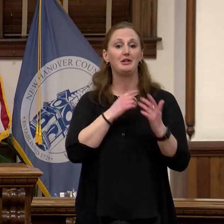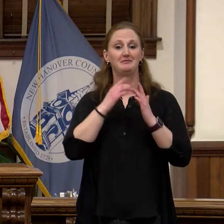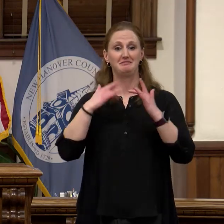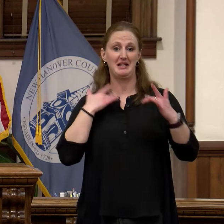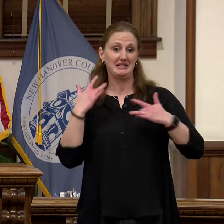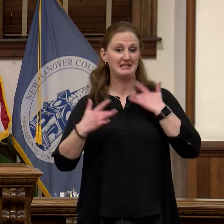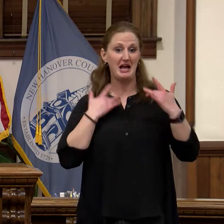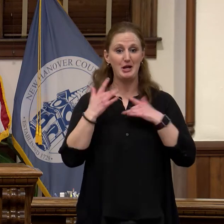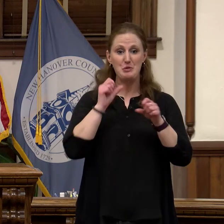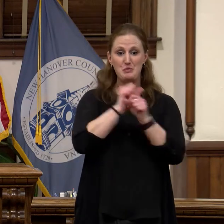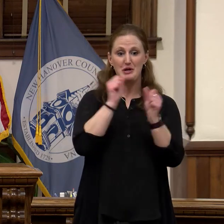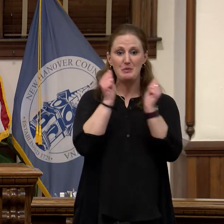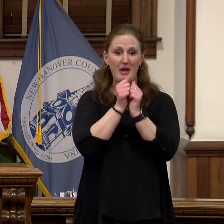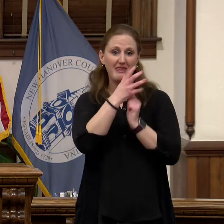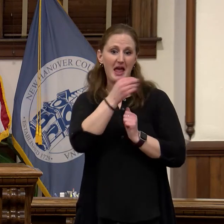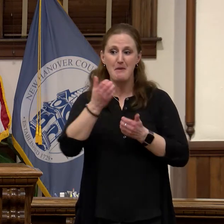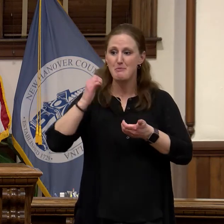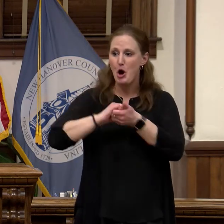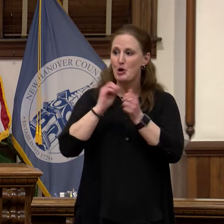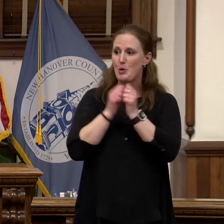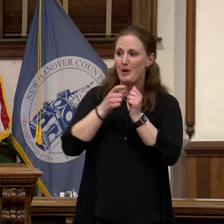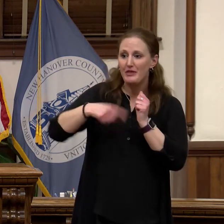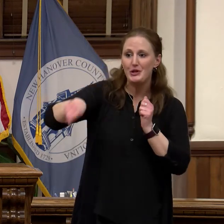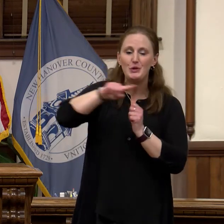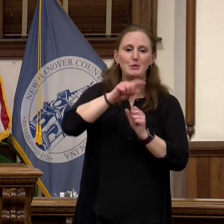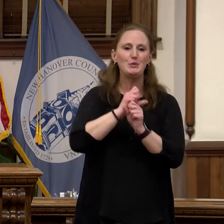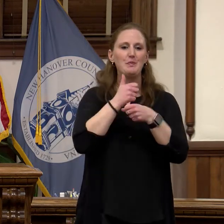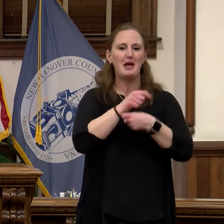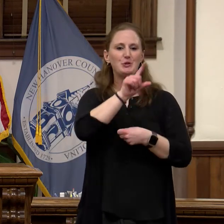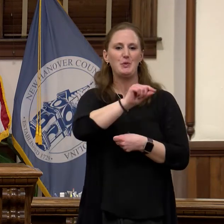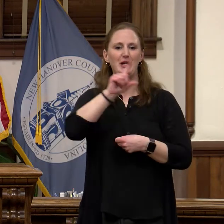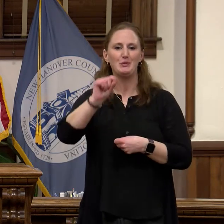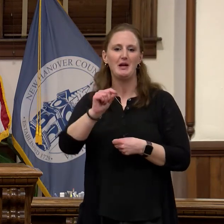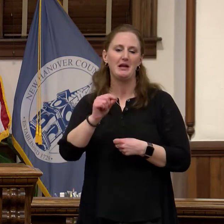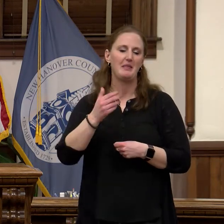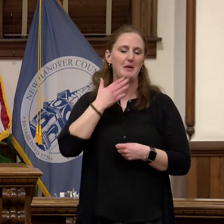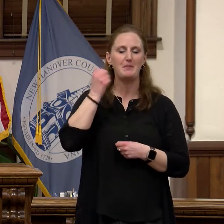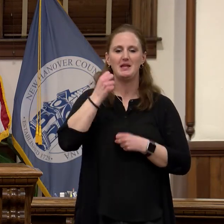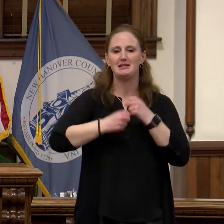with all of you to make 2020 the best year ever. I want to thank all of you for